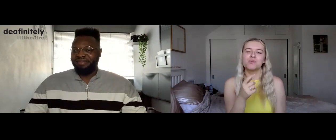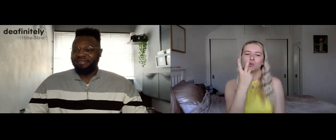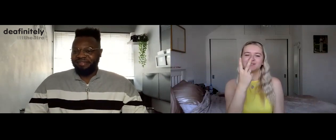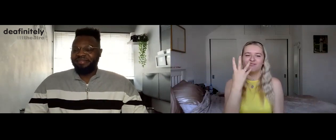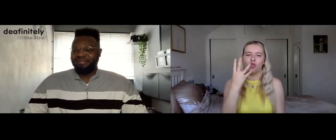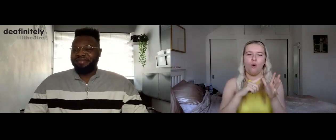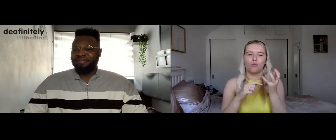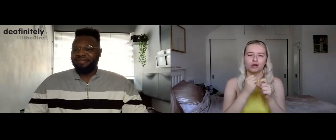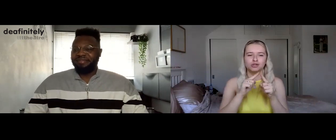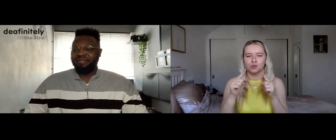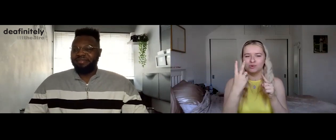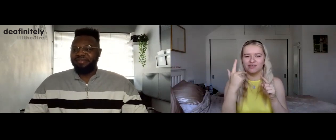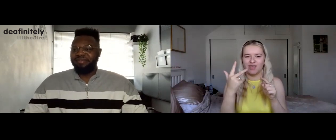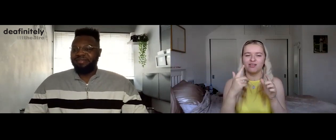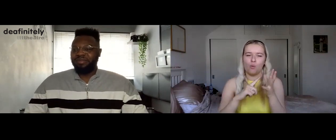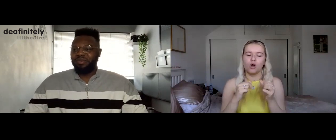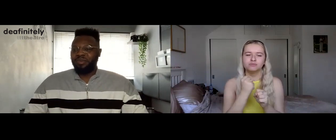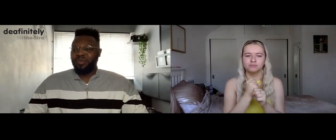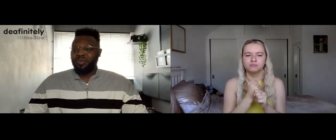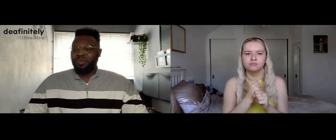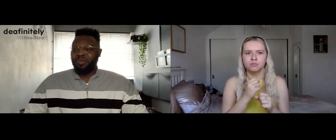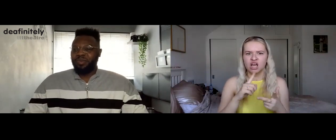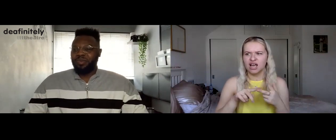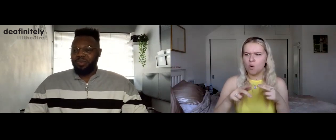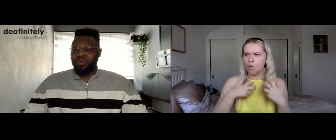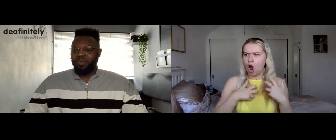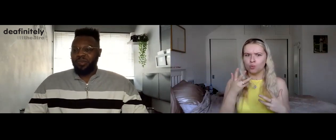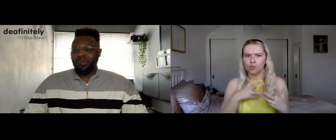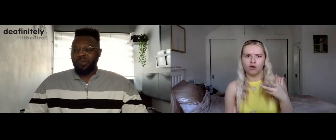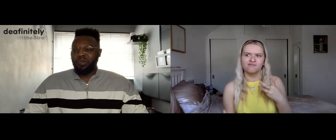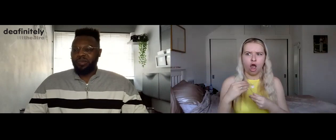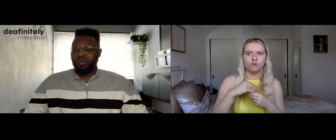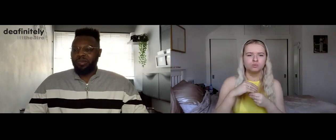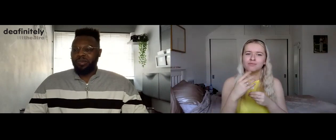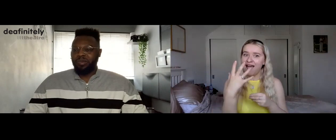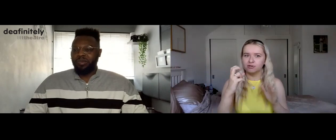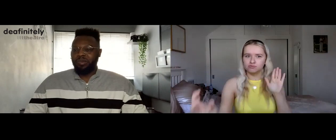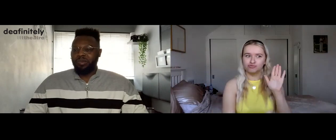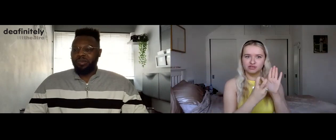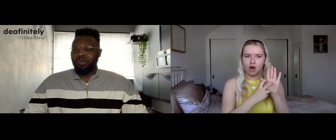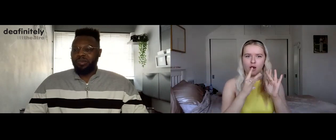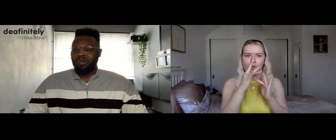24th to 28th August 2020. If you are interested in being a part of it, make sure to register